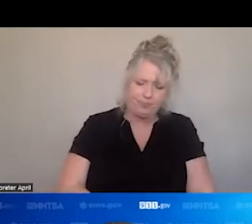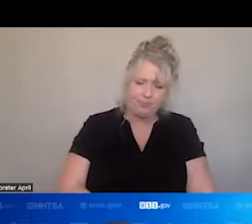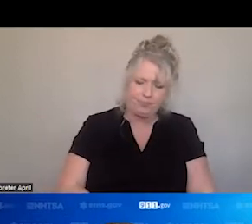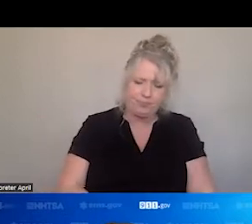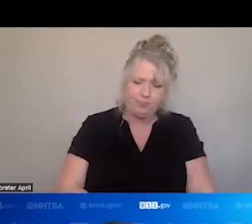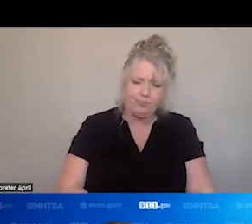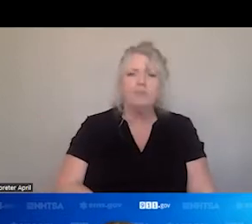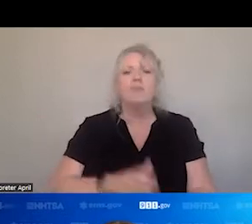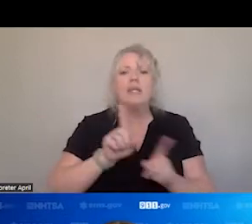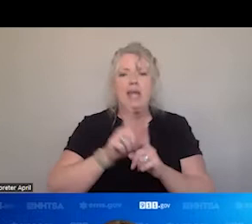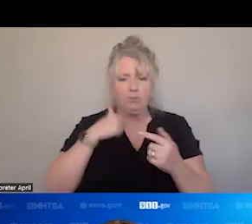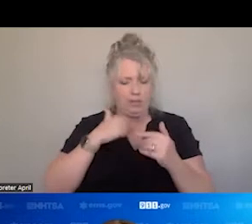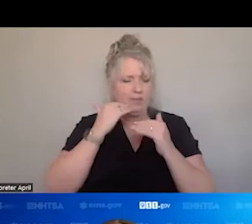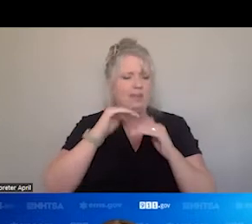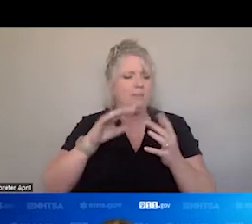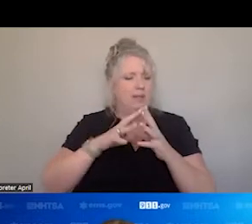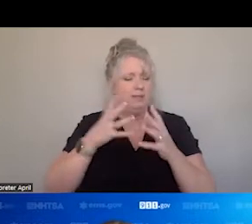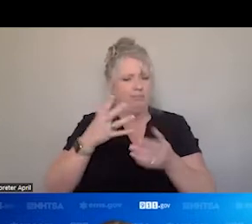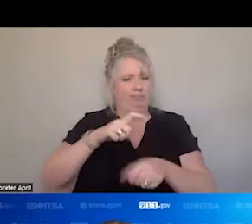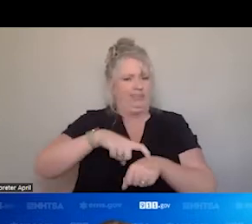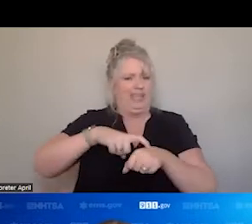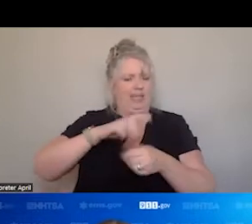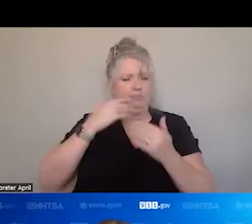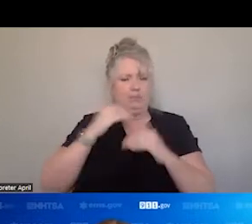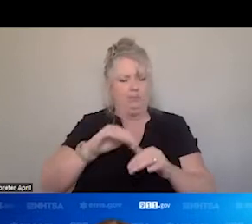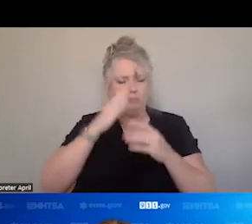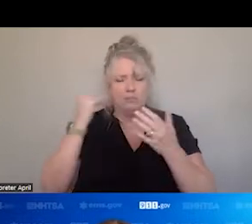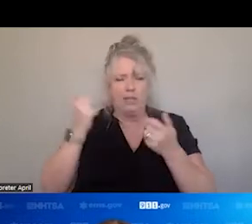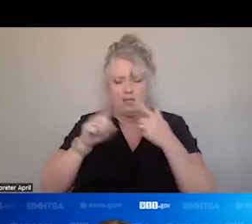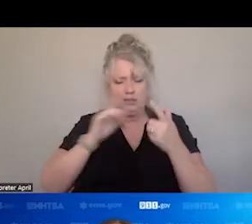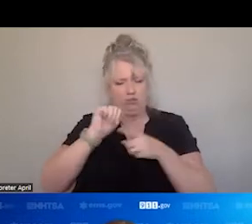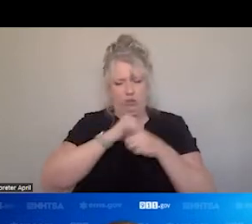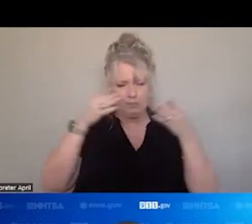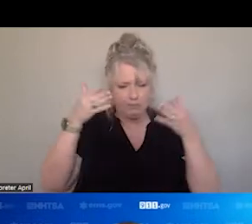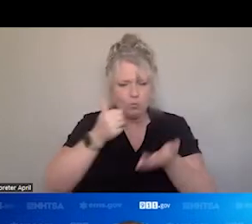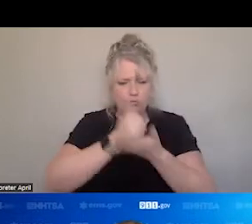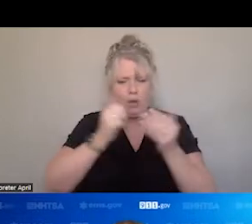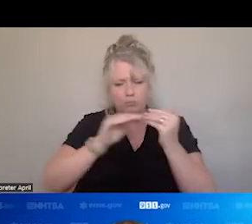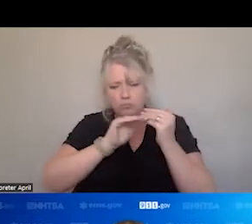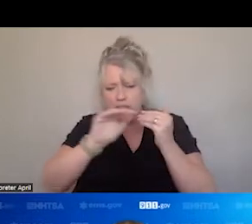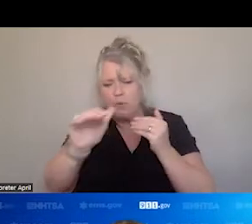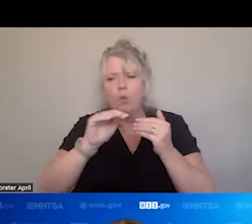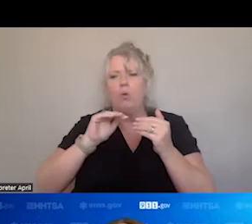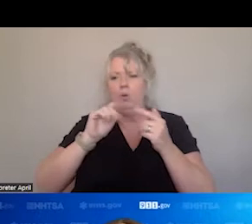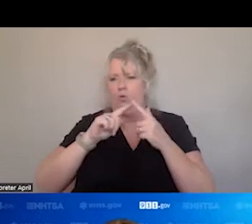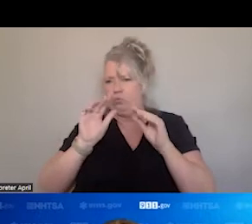OF TIME. BECAUSE MOST OF OUR TRAINING IS FOCUSED STABILIZING AND MOVING TO APPROPRIATE RESOURCES.